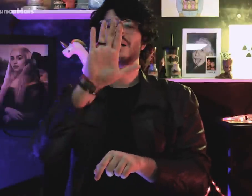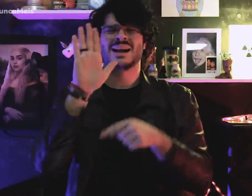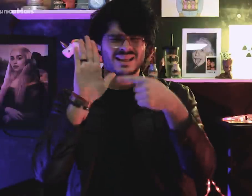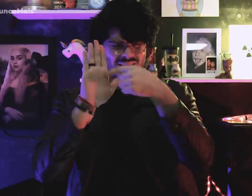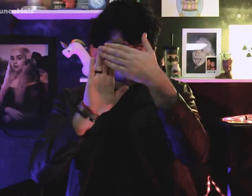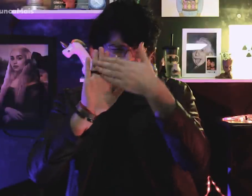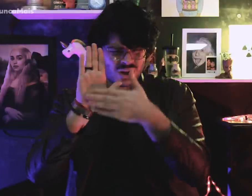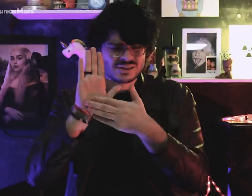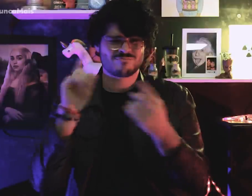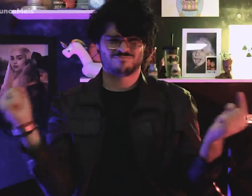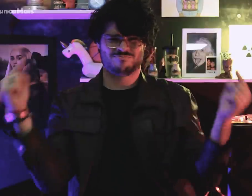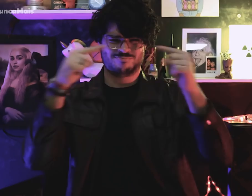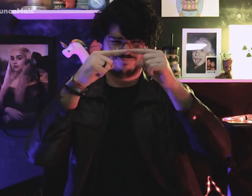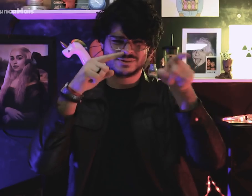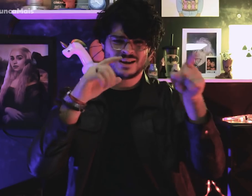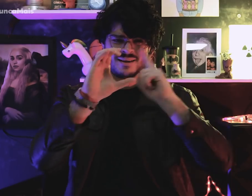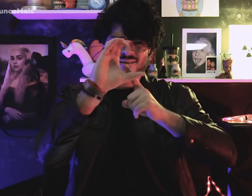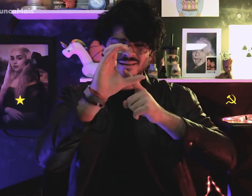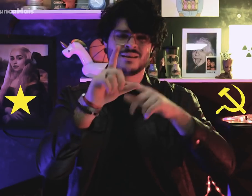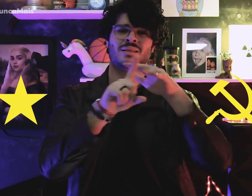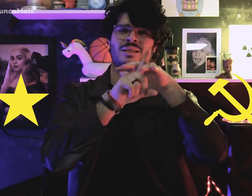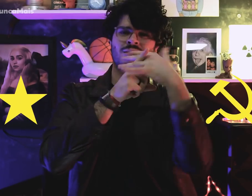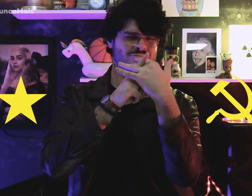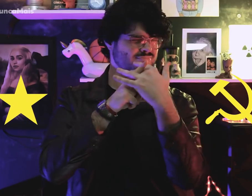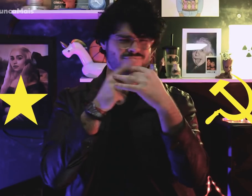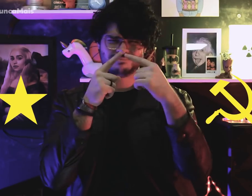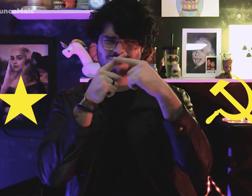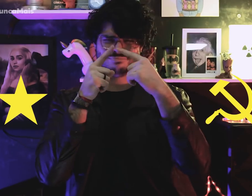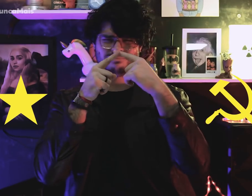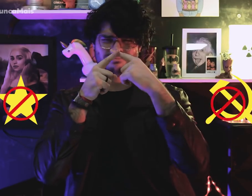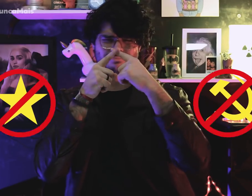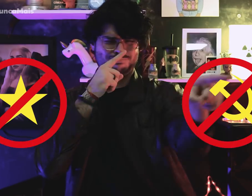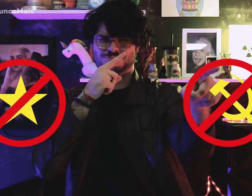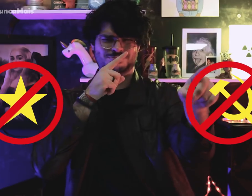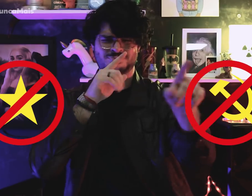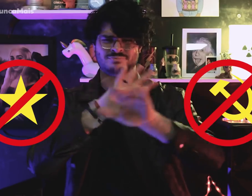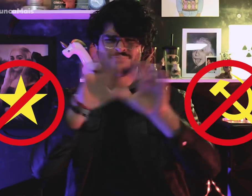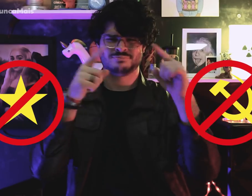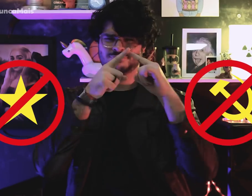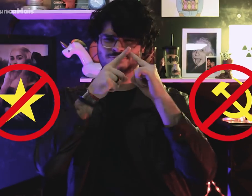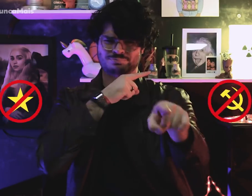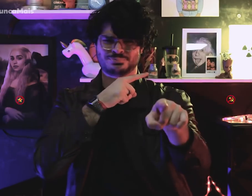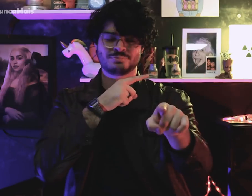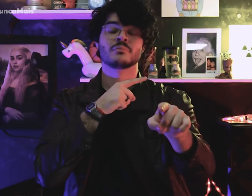completely opposite communism and socialism.